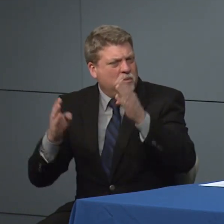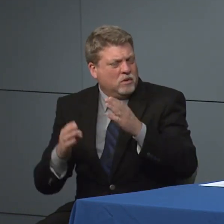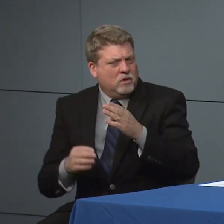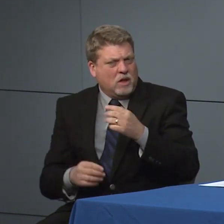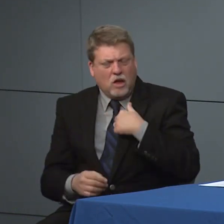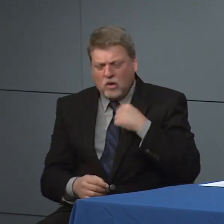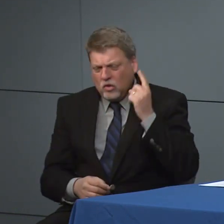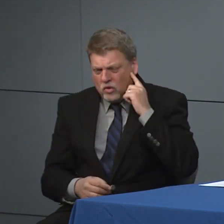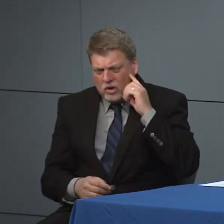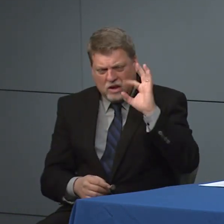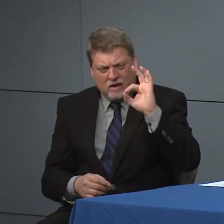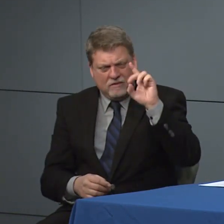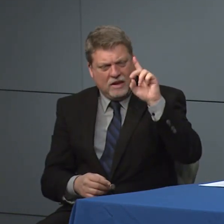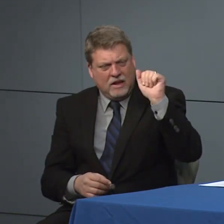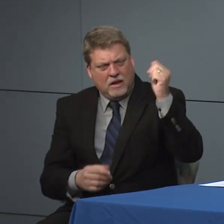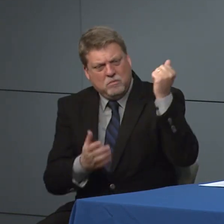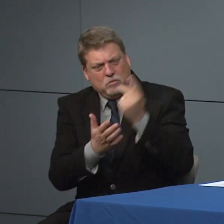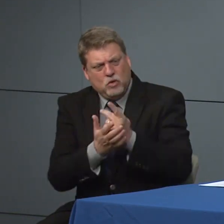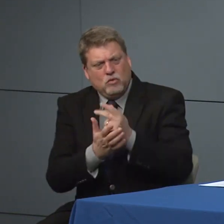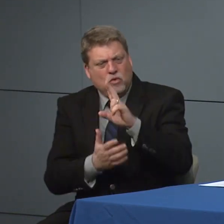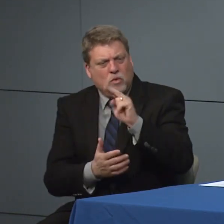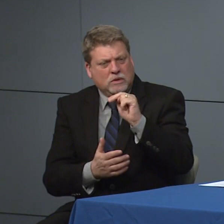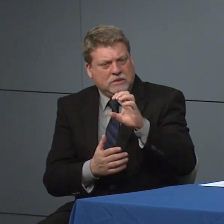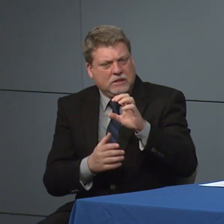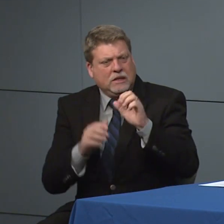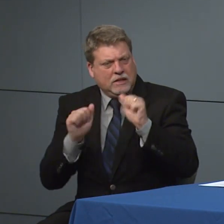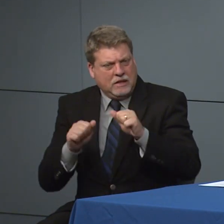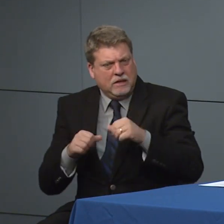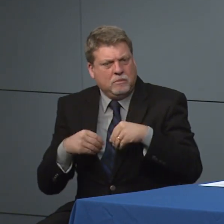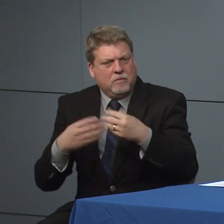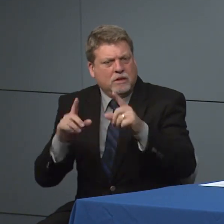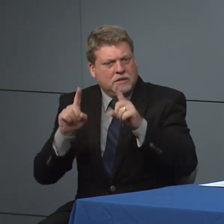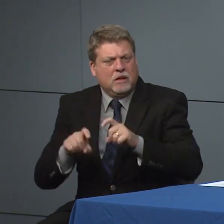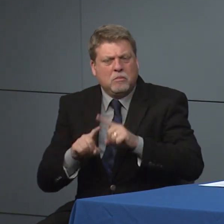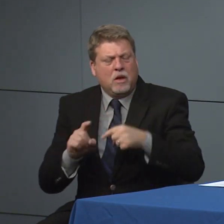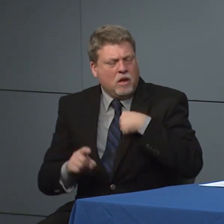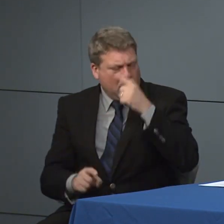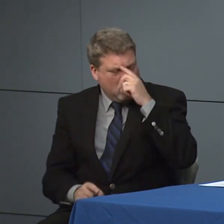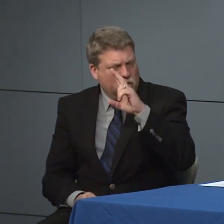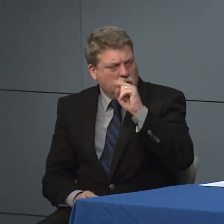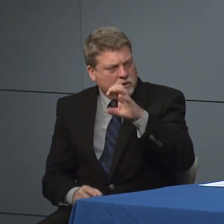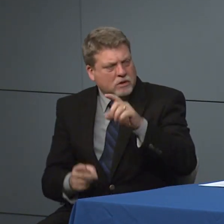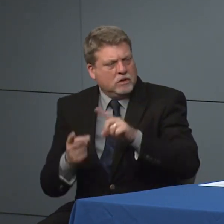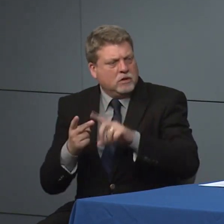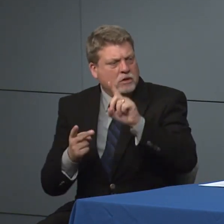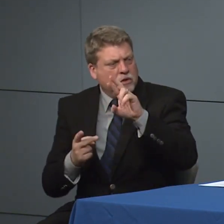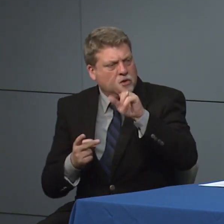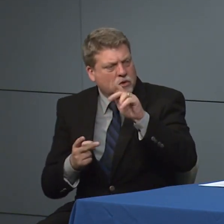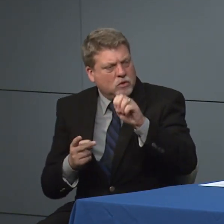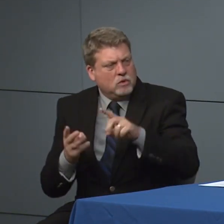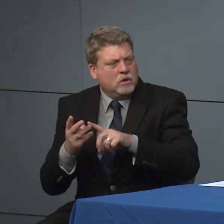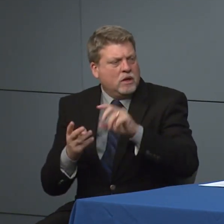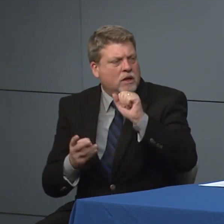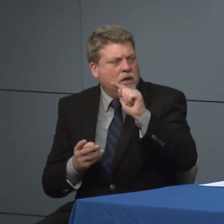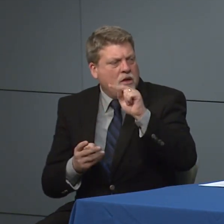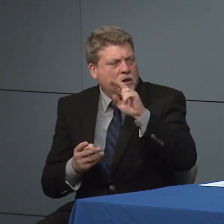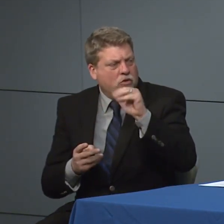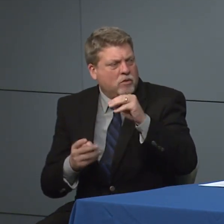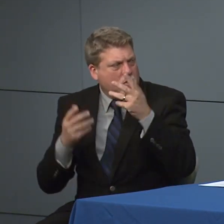actually FDA approval came in for UNC that asked I thought UNC Duke an age already doing that and maybe it's a matter of